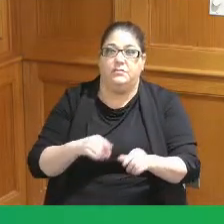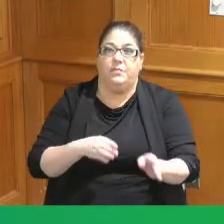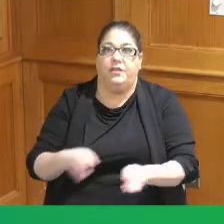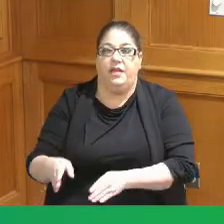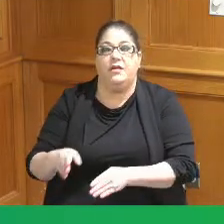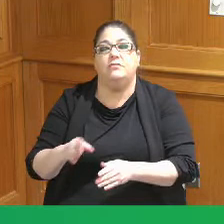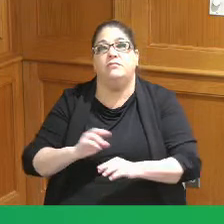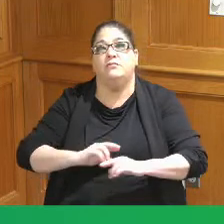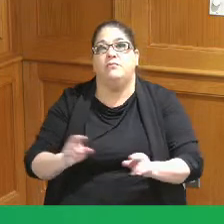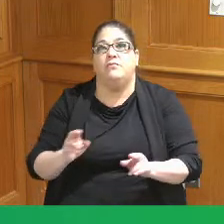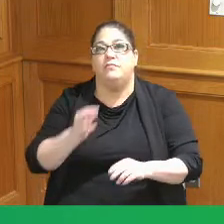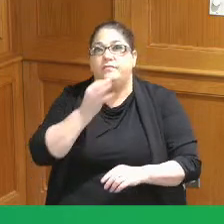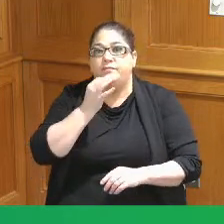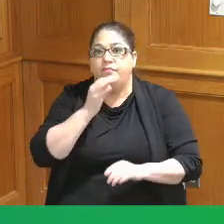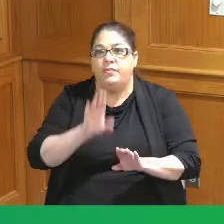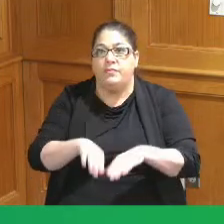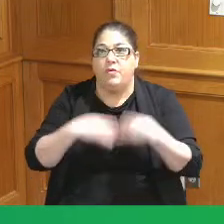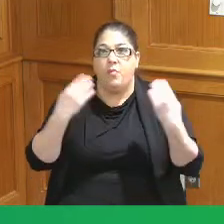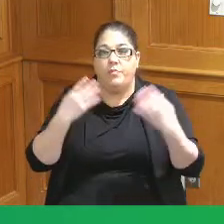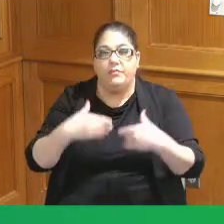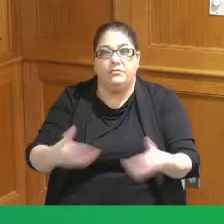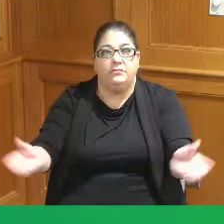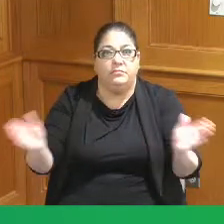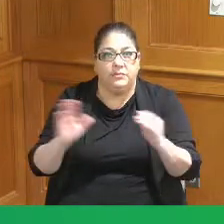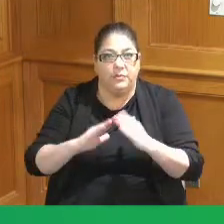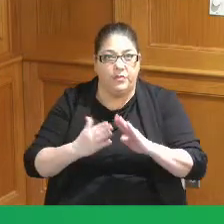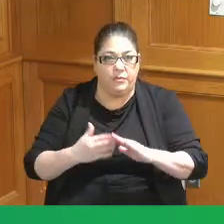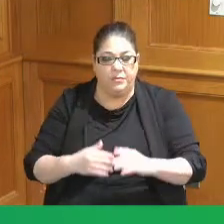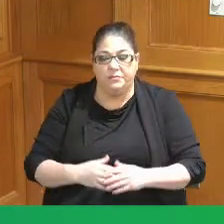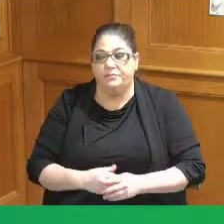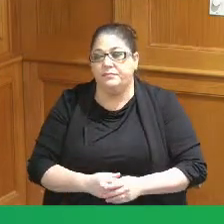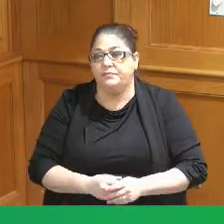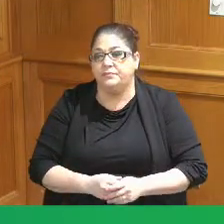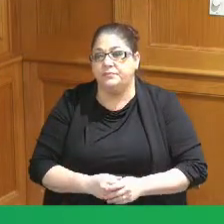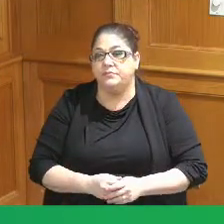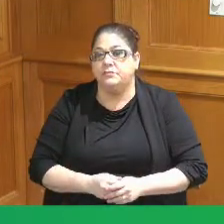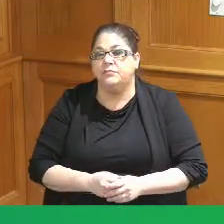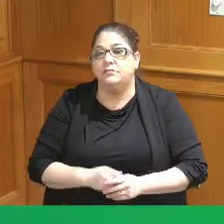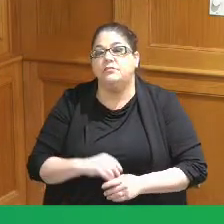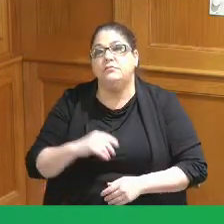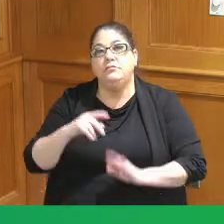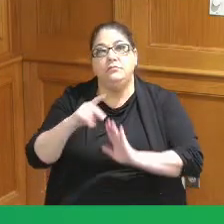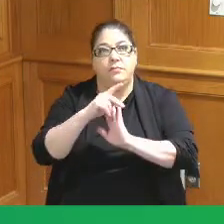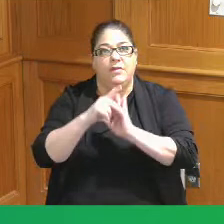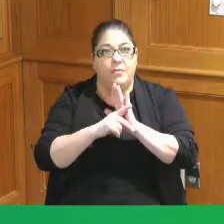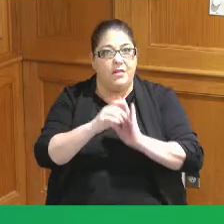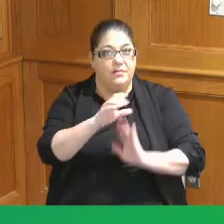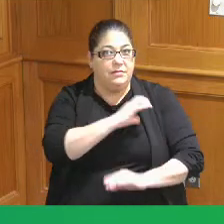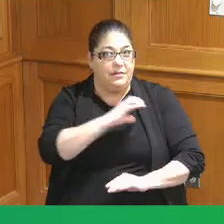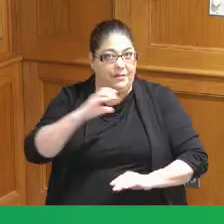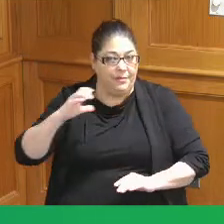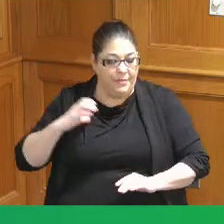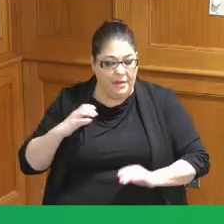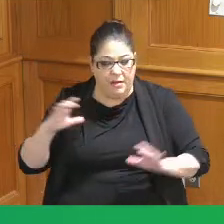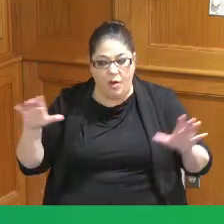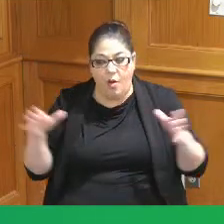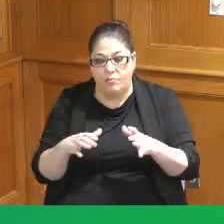so when we when the policy committee the solid waste policy committee decides to go out for